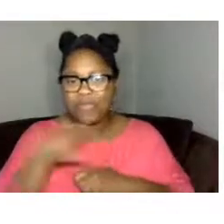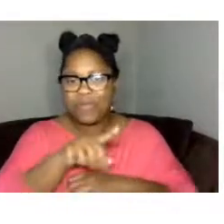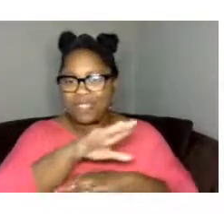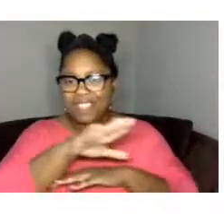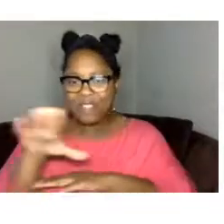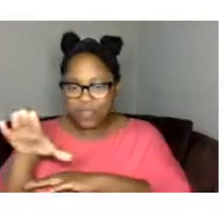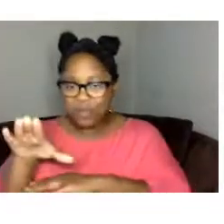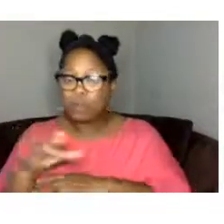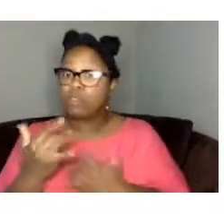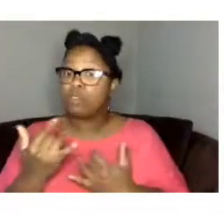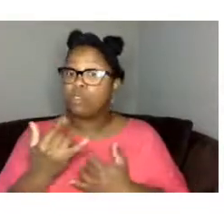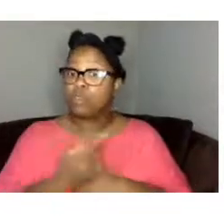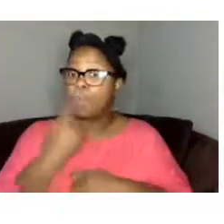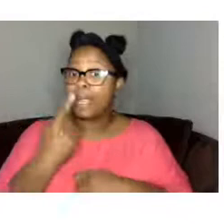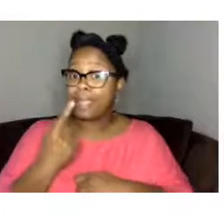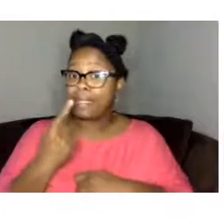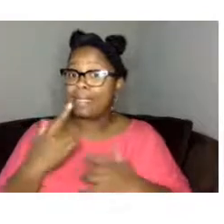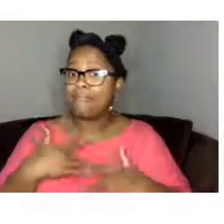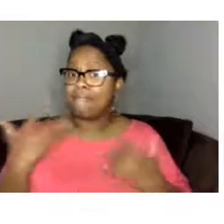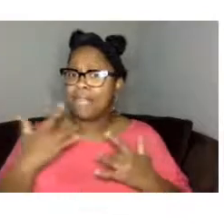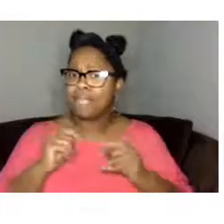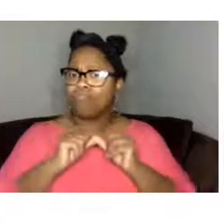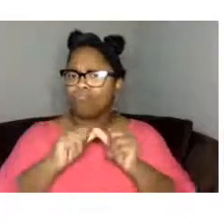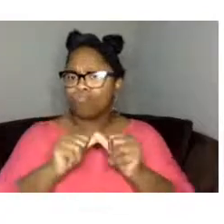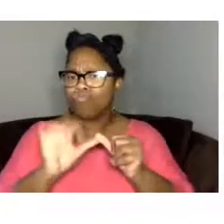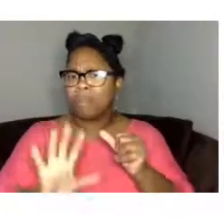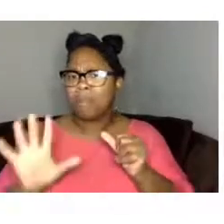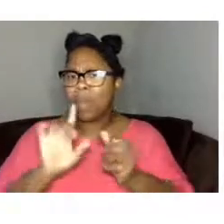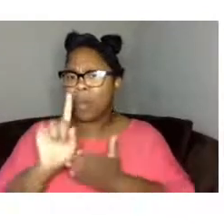will last about one hour uh long exactly one